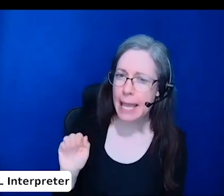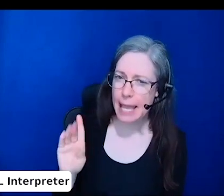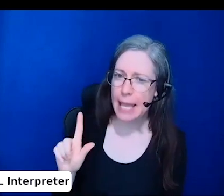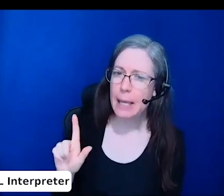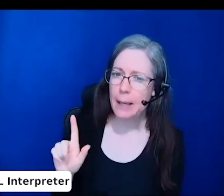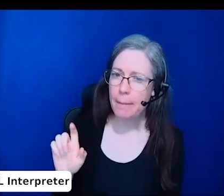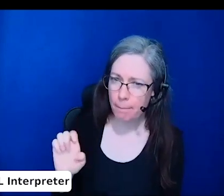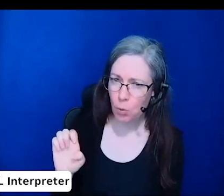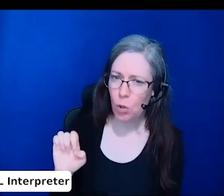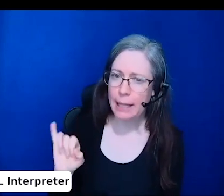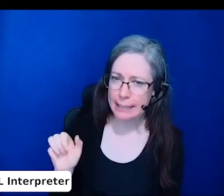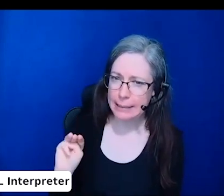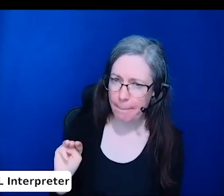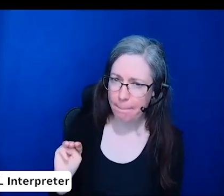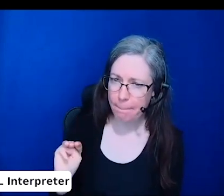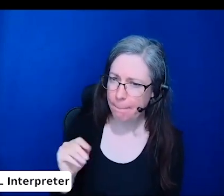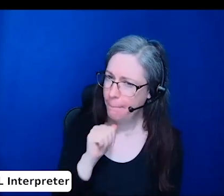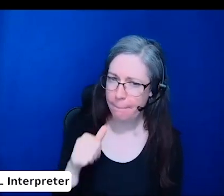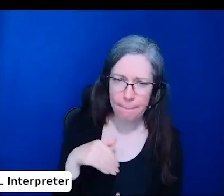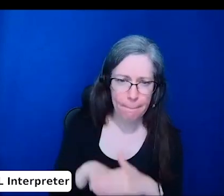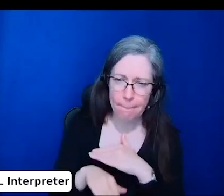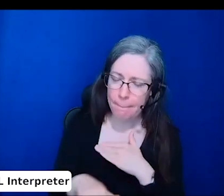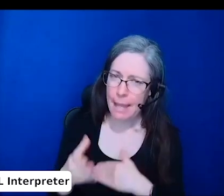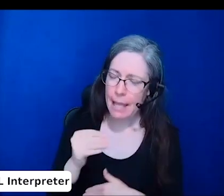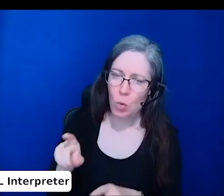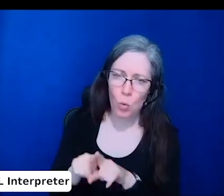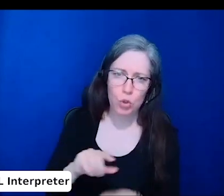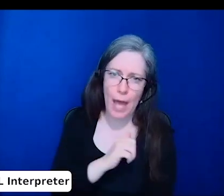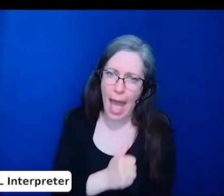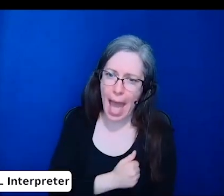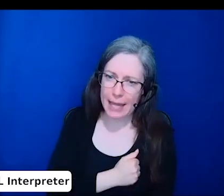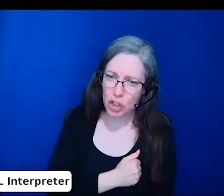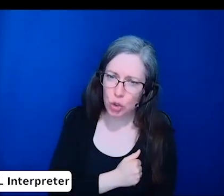in Ph.D. committees. What is your perspective on convincing